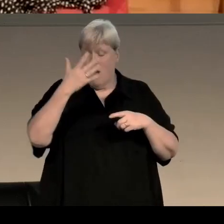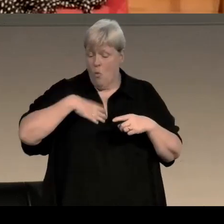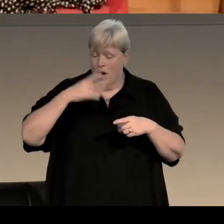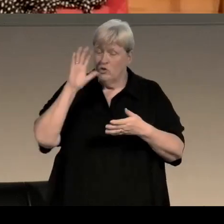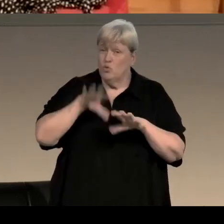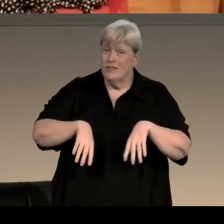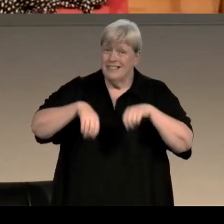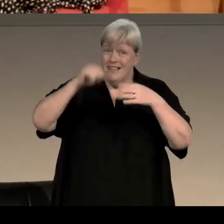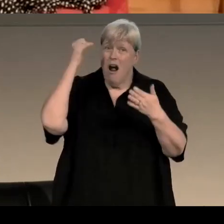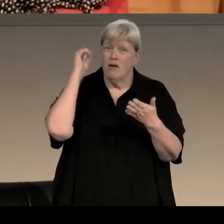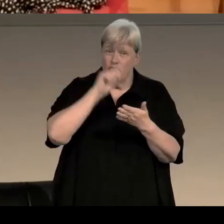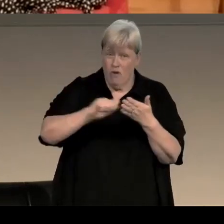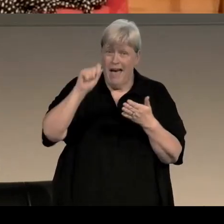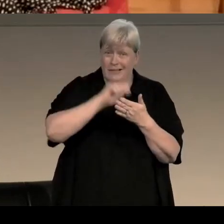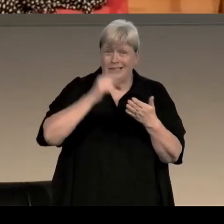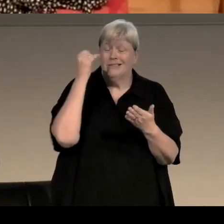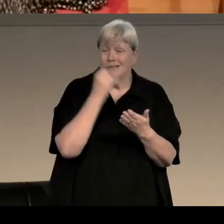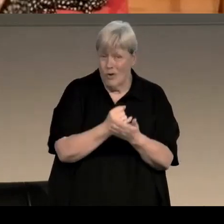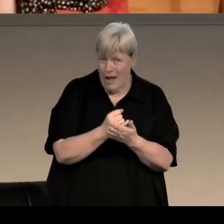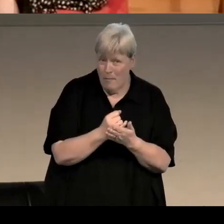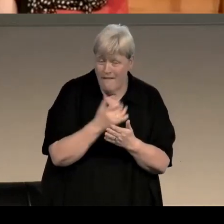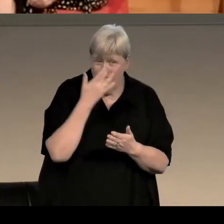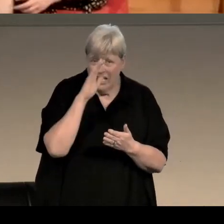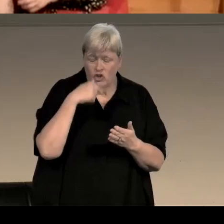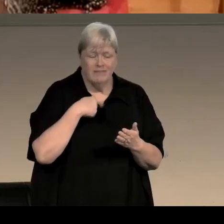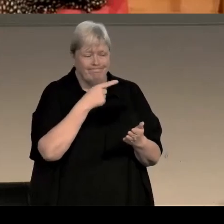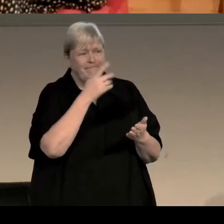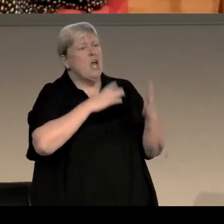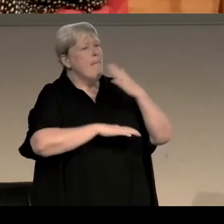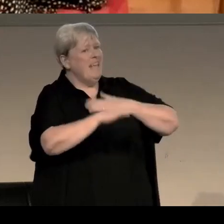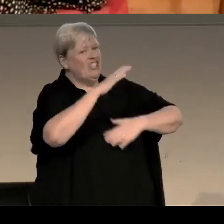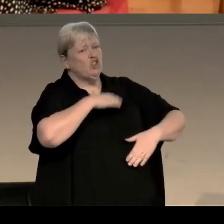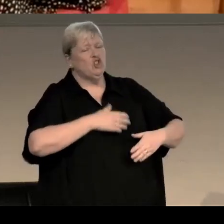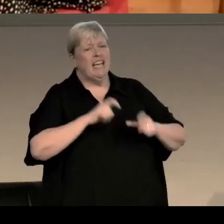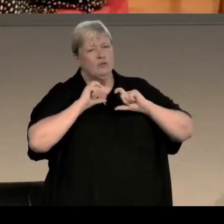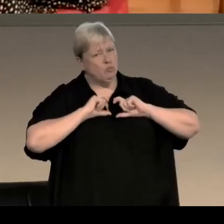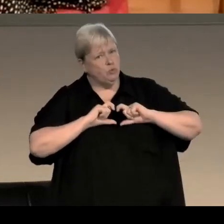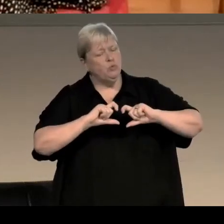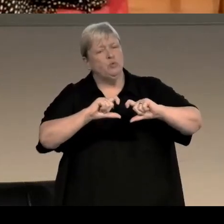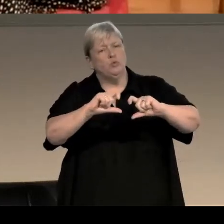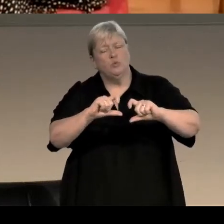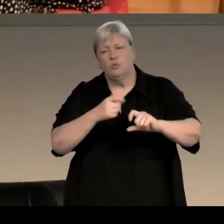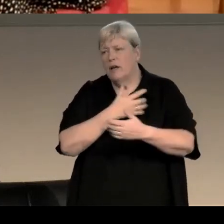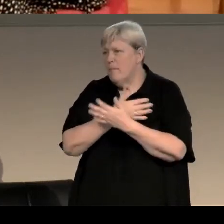Be patient and be persistent. I think a lot of people start writing a novel and,